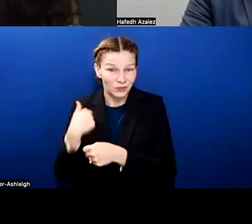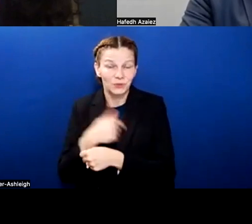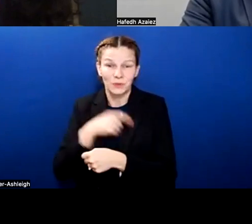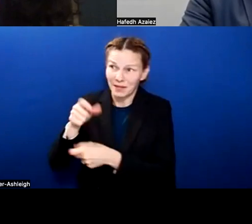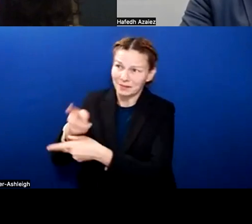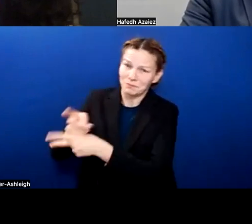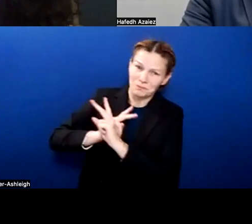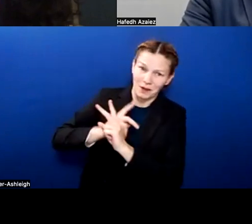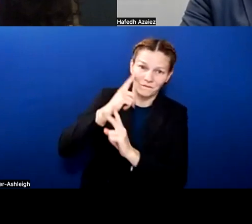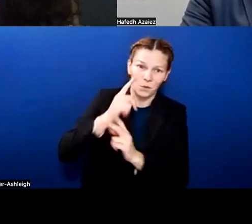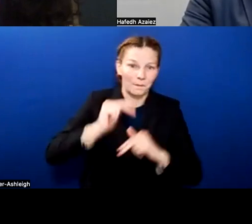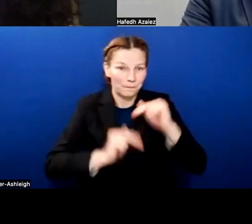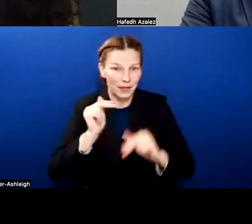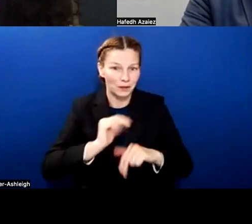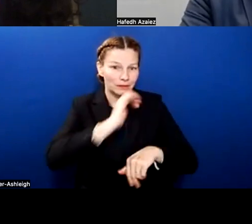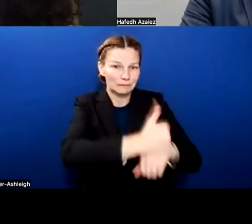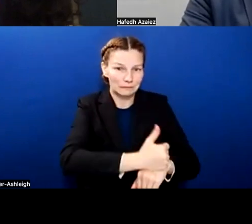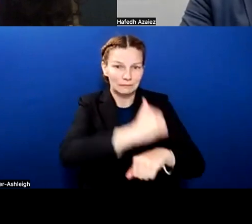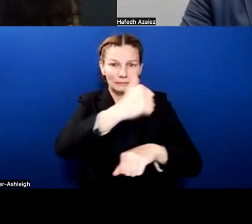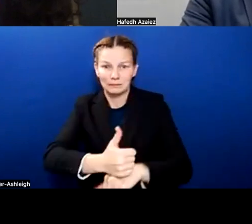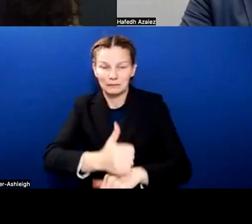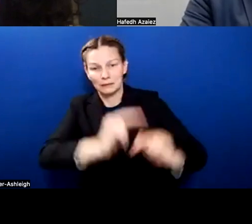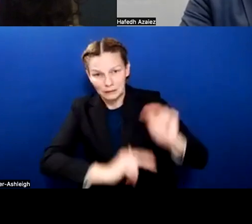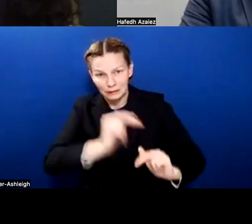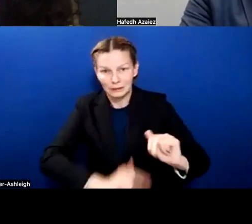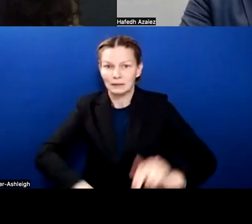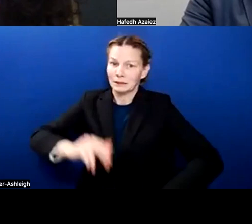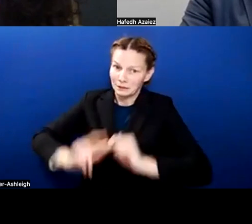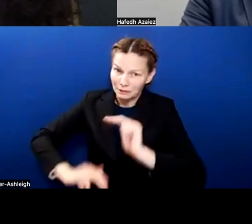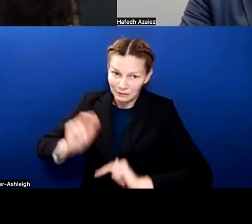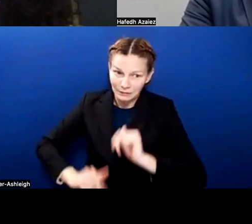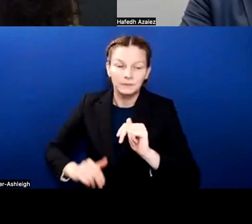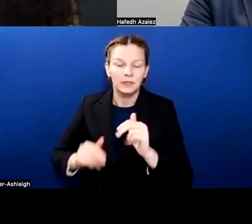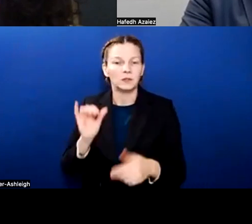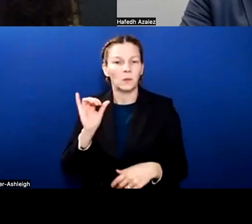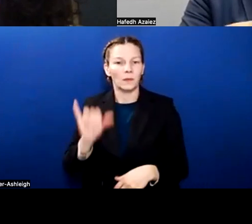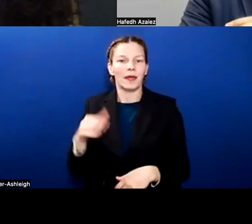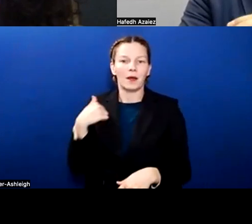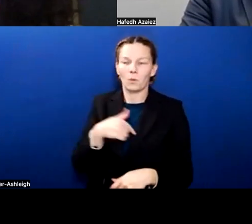And so the I&S is really paying those bonds back or those loans back